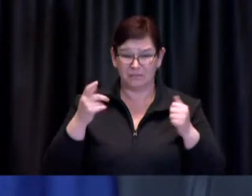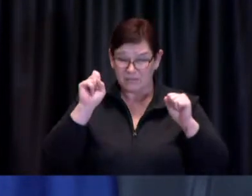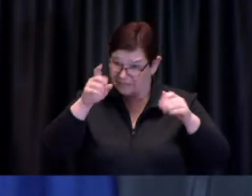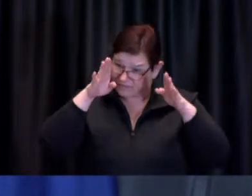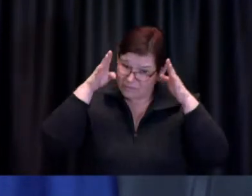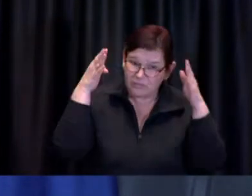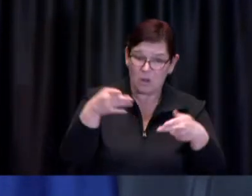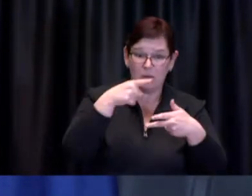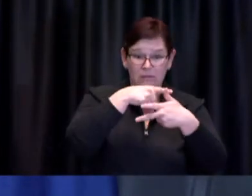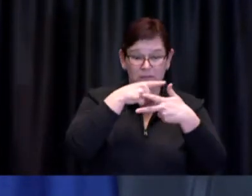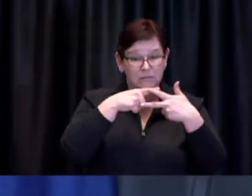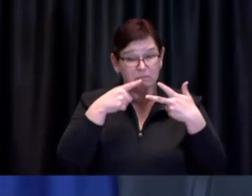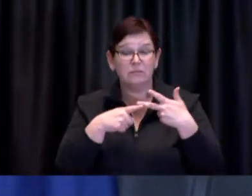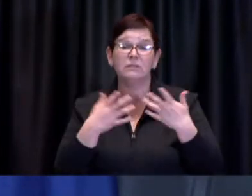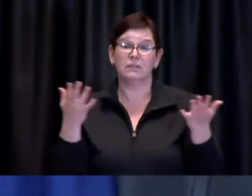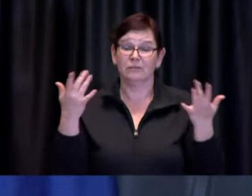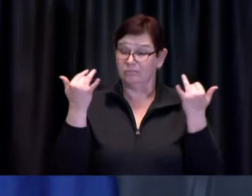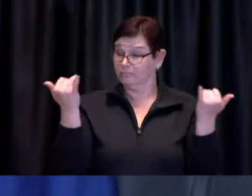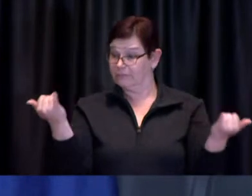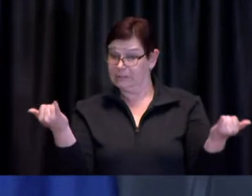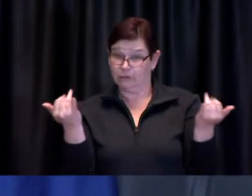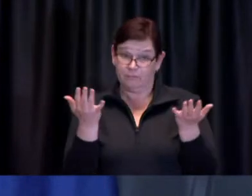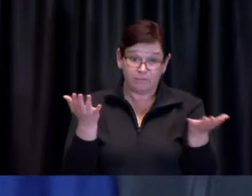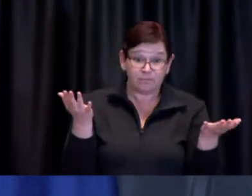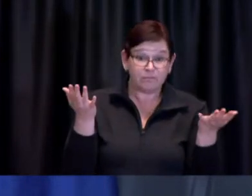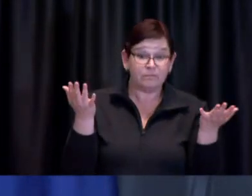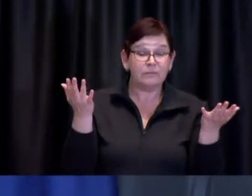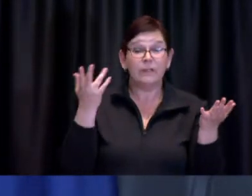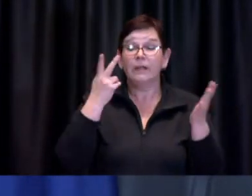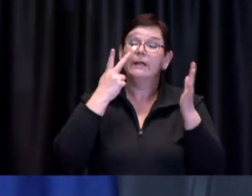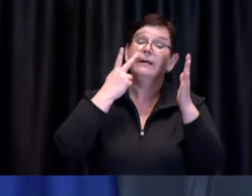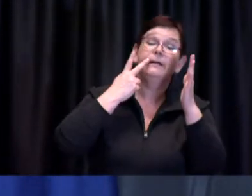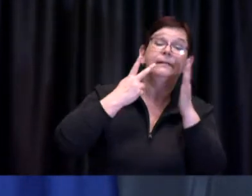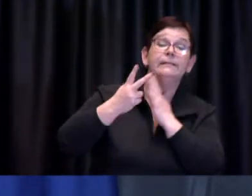notwithstanding projections that come um the projections are based on current circumstances